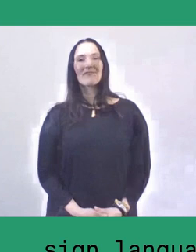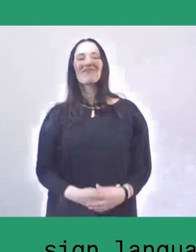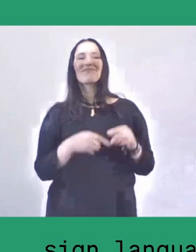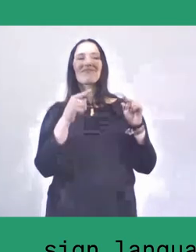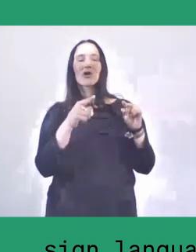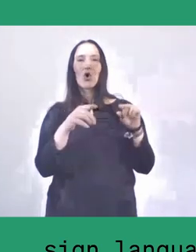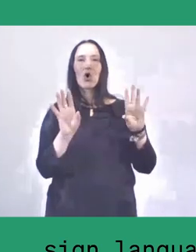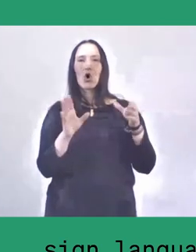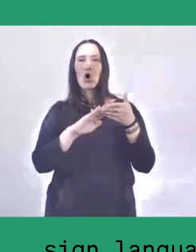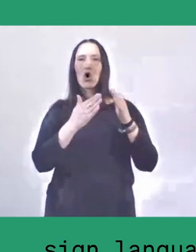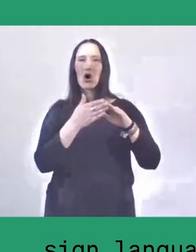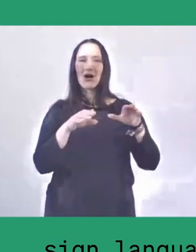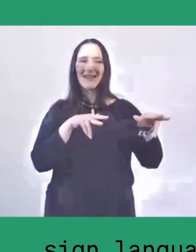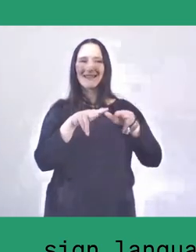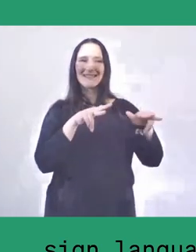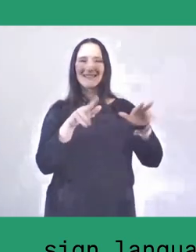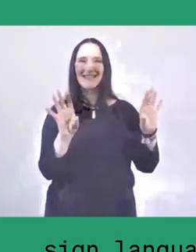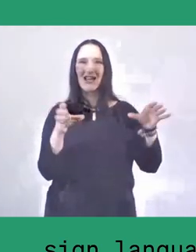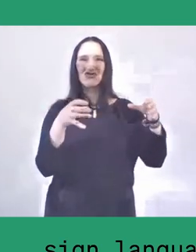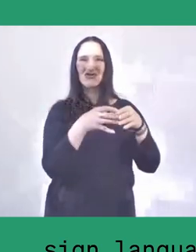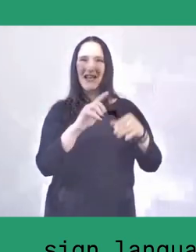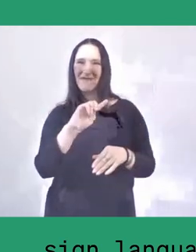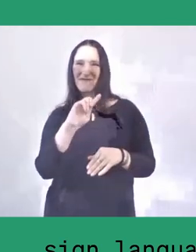The farmers didn't have organisational skills.